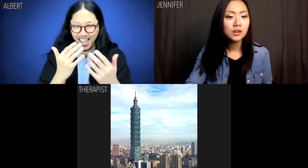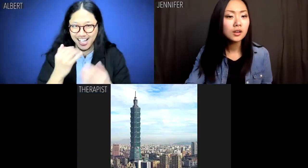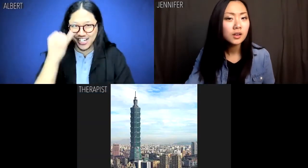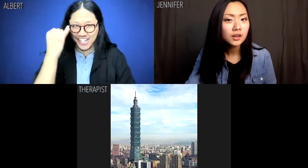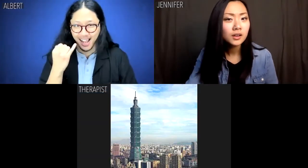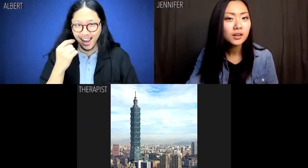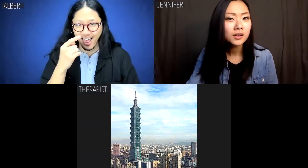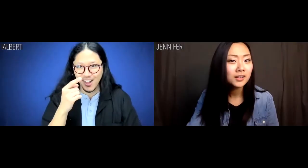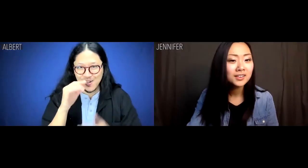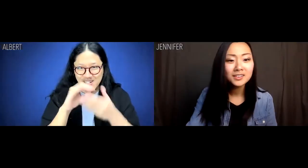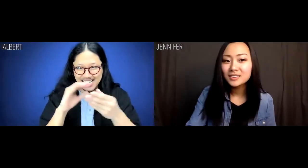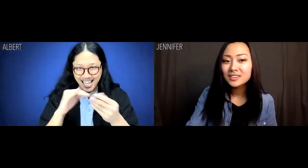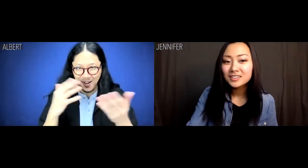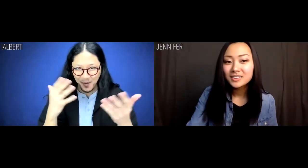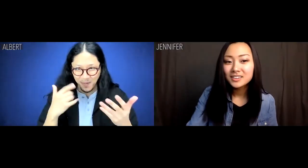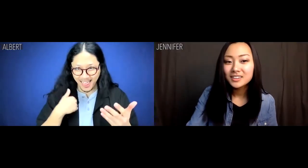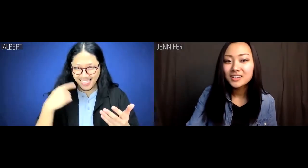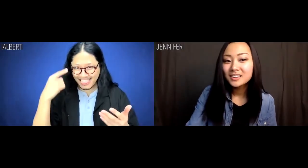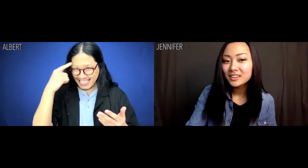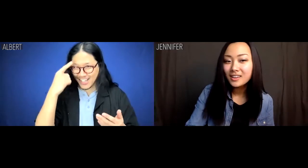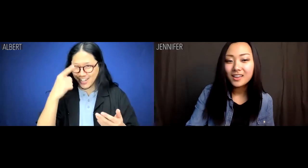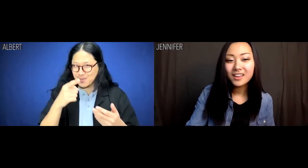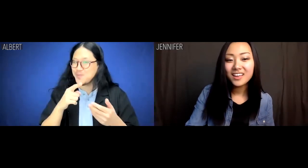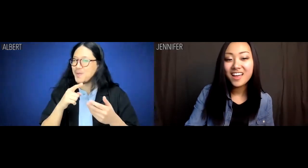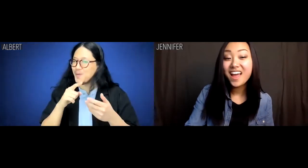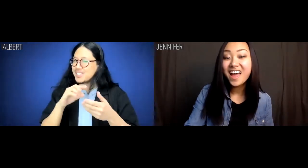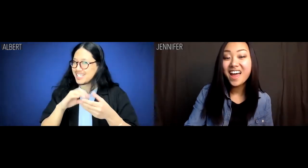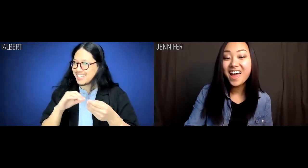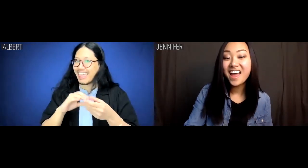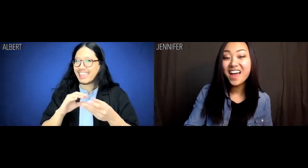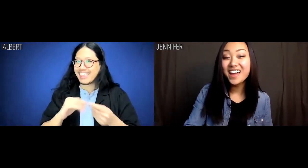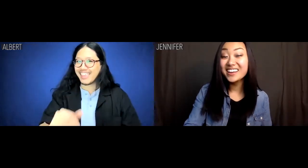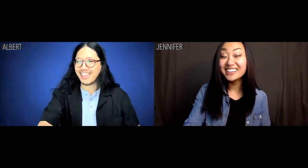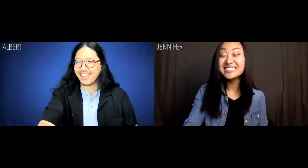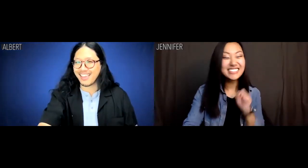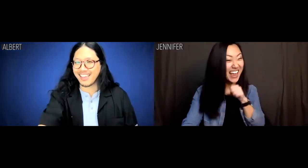Albert: Wait. Jen. Are you saying what I think you're saying?